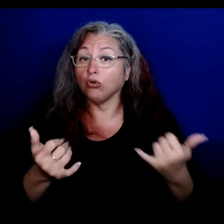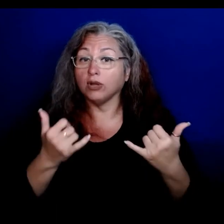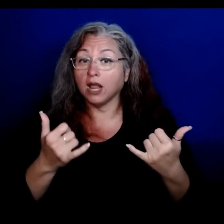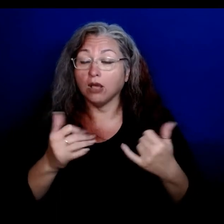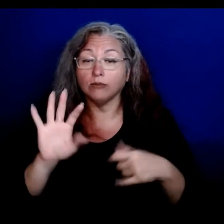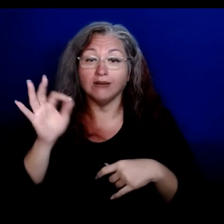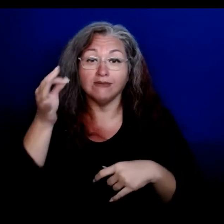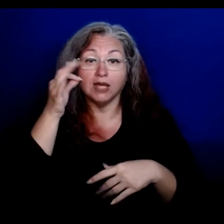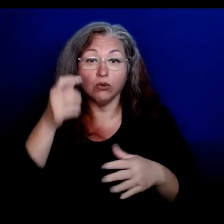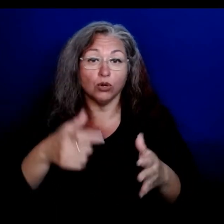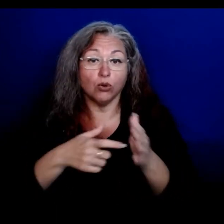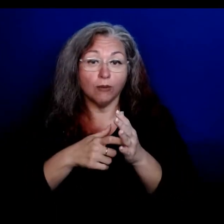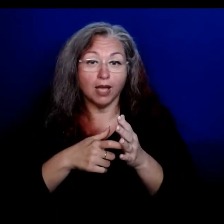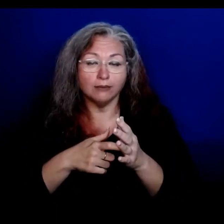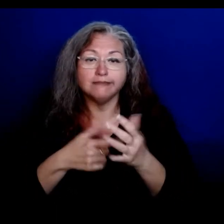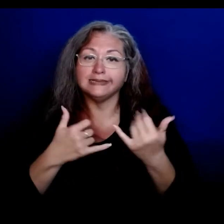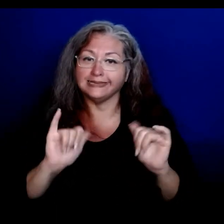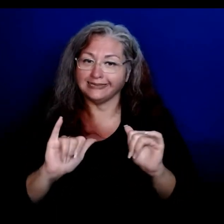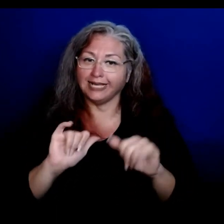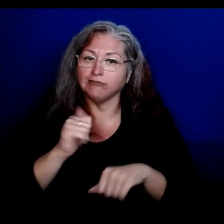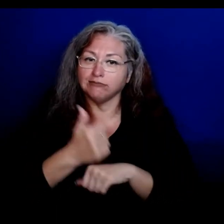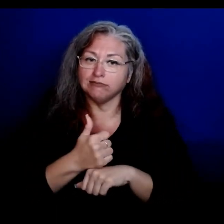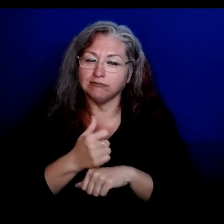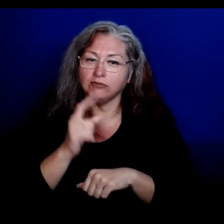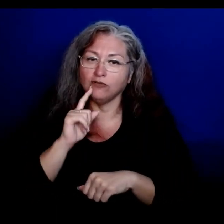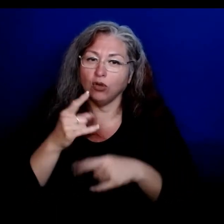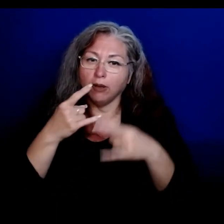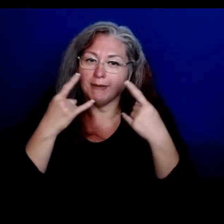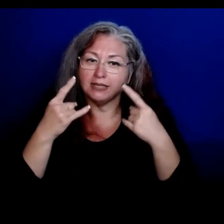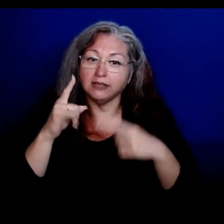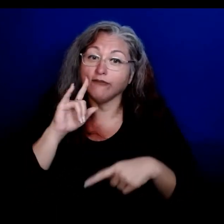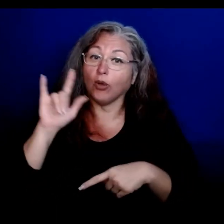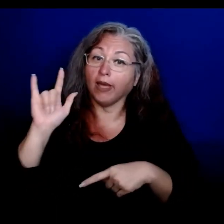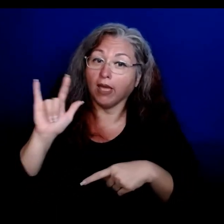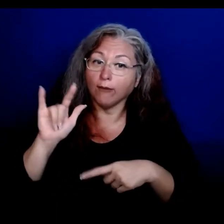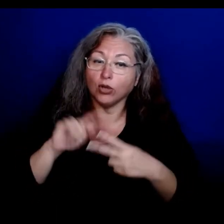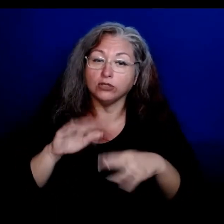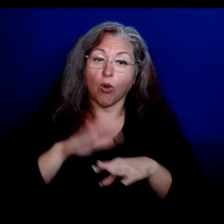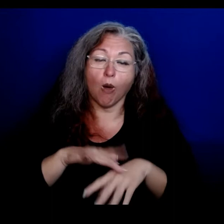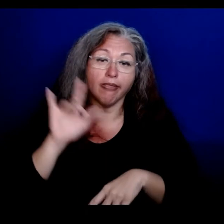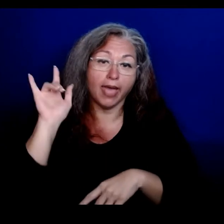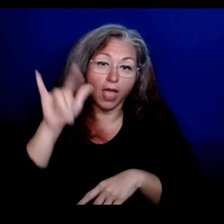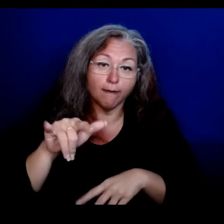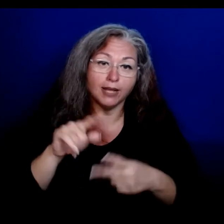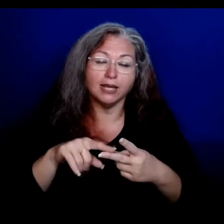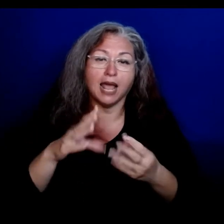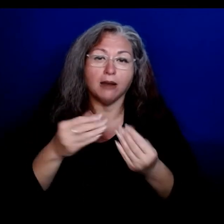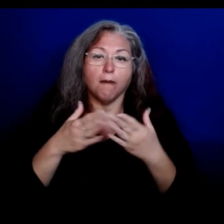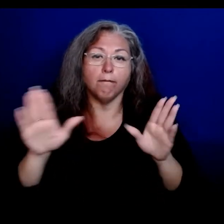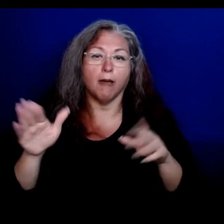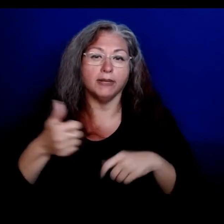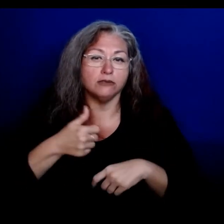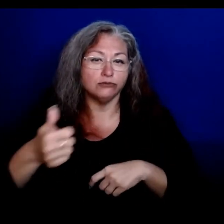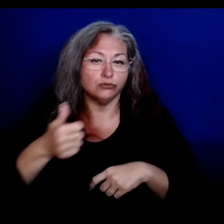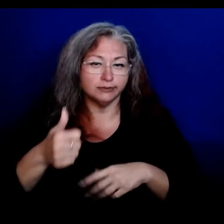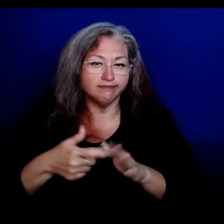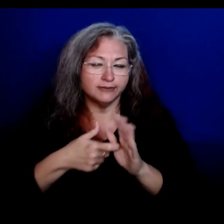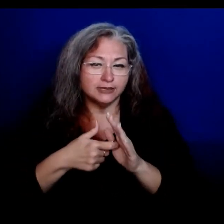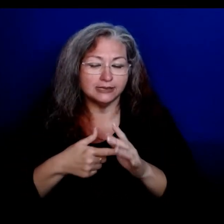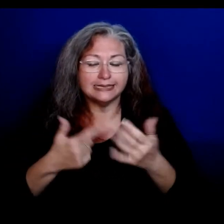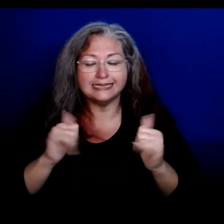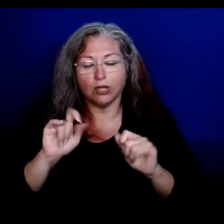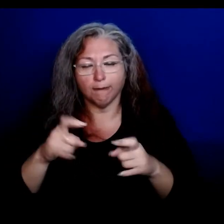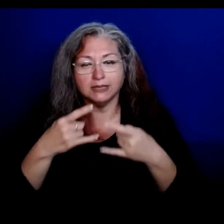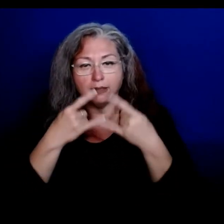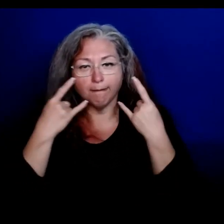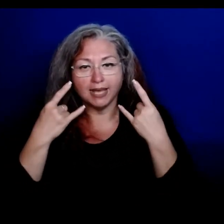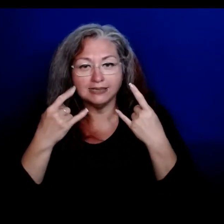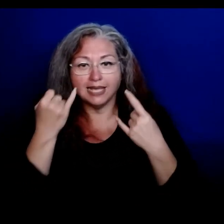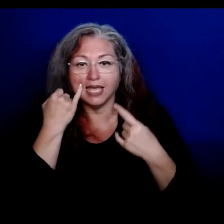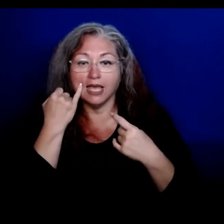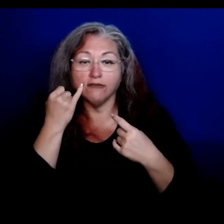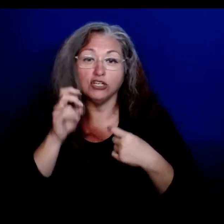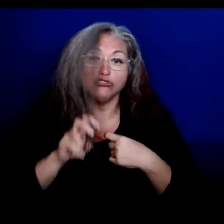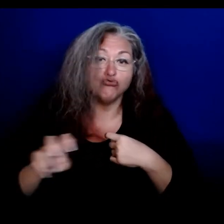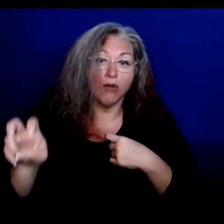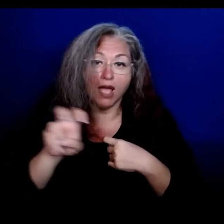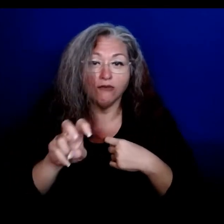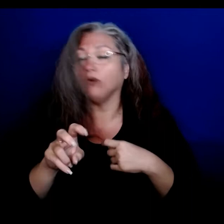Federal requirements are still in place for wearing masks in airports, on planes, and on public transportation. We’ll still need to wear masks when traveling or riding the bus.